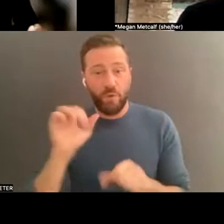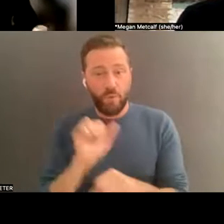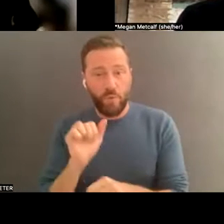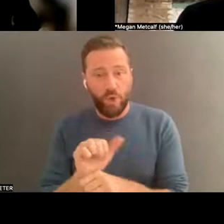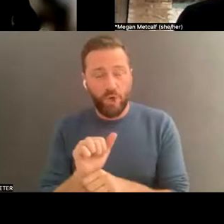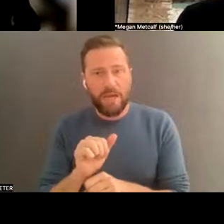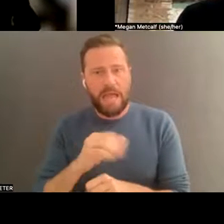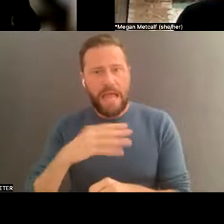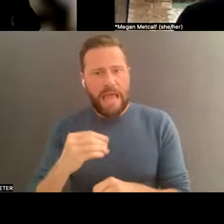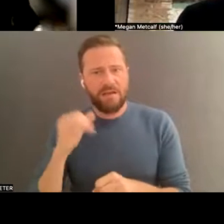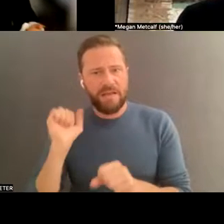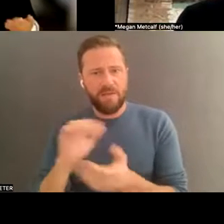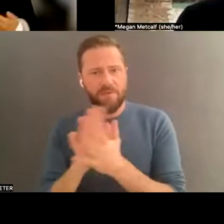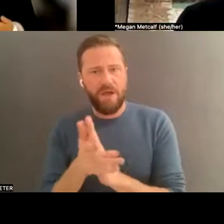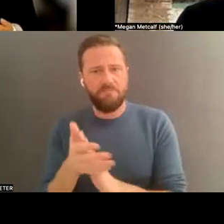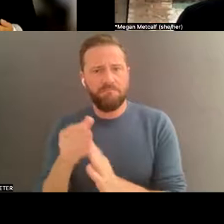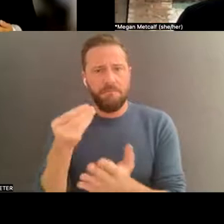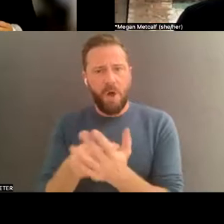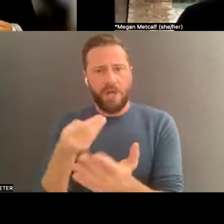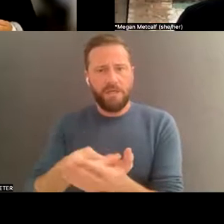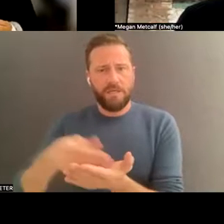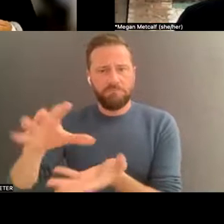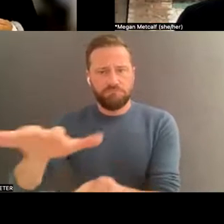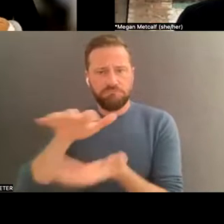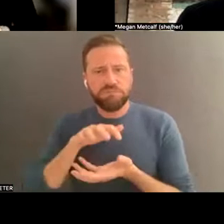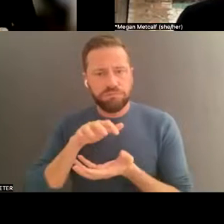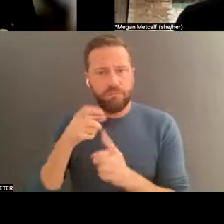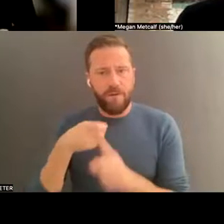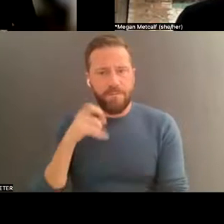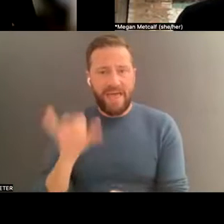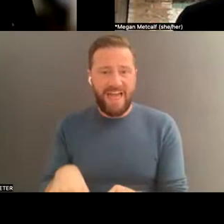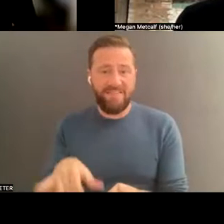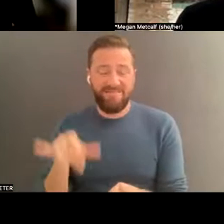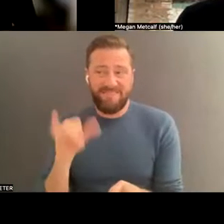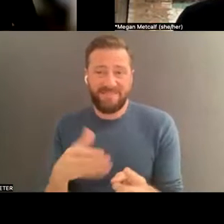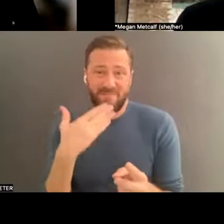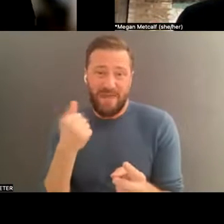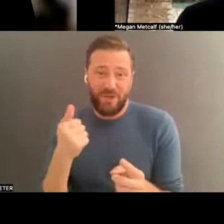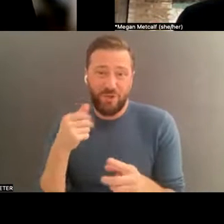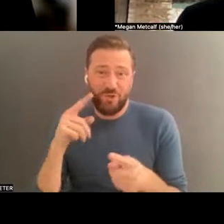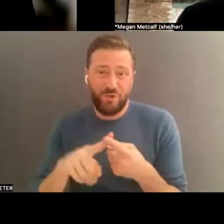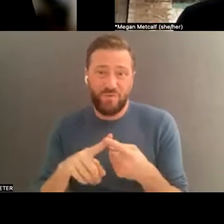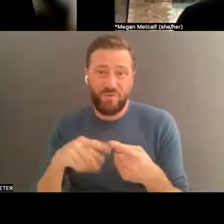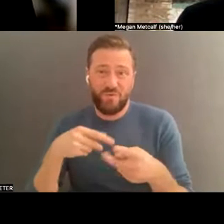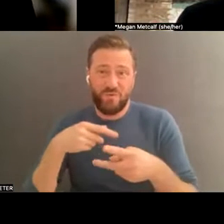an income stream from it, which is more amenable to my late brother's photographs, then